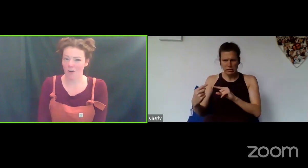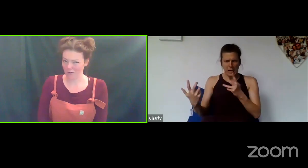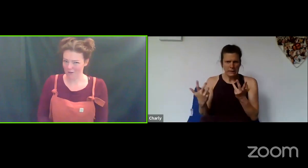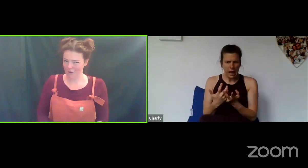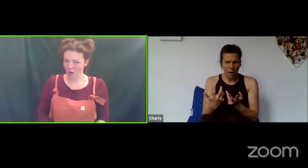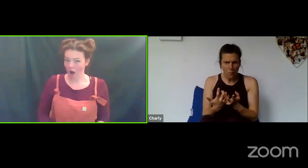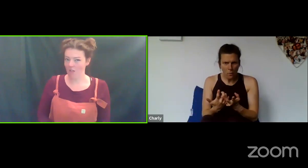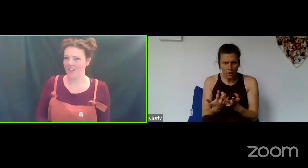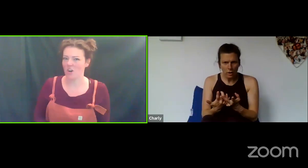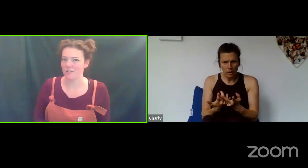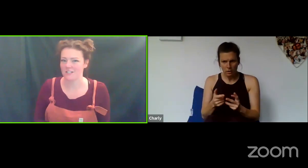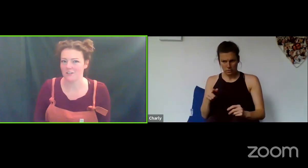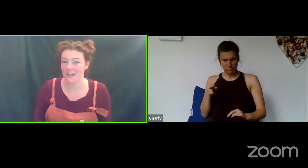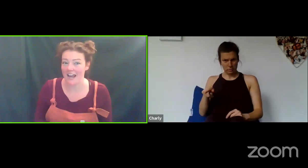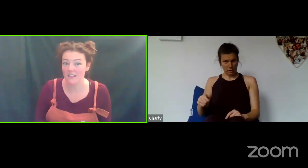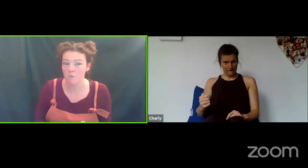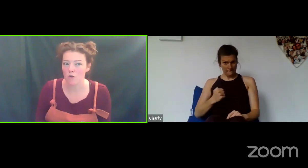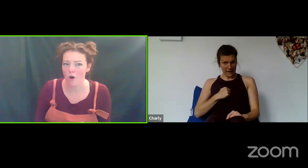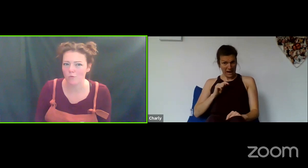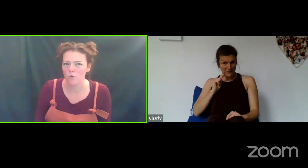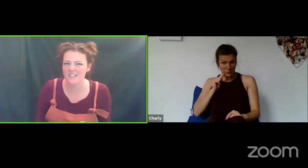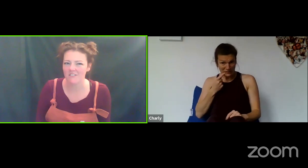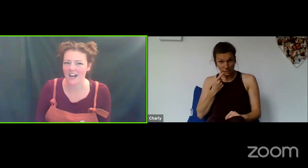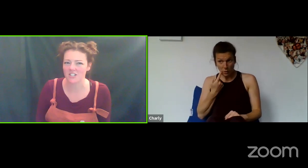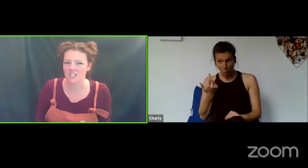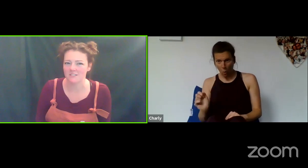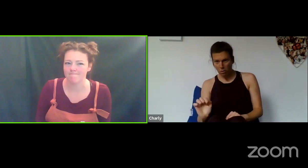So...are they going to collect them or not? What's their reaction?